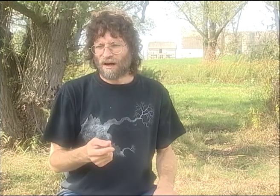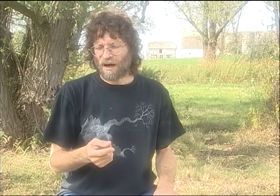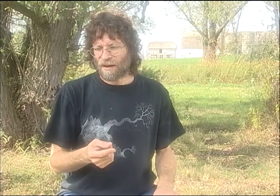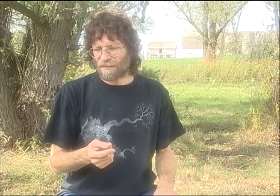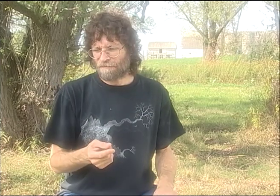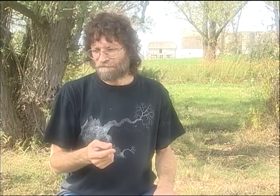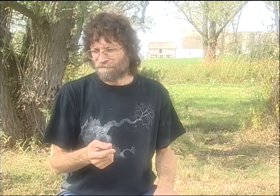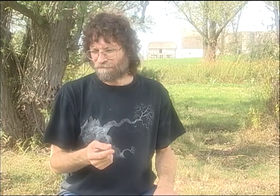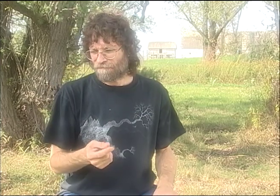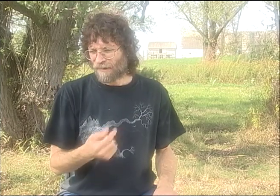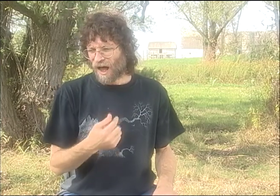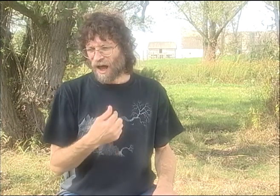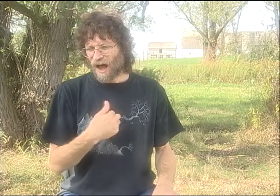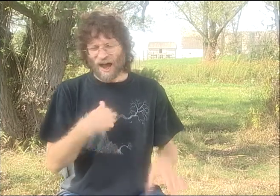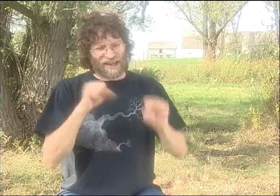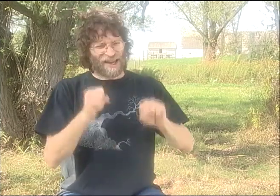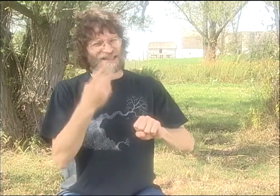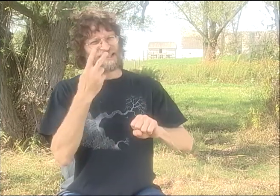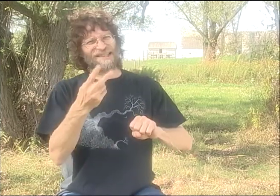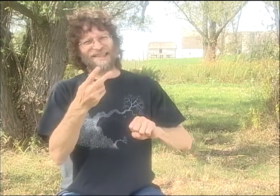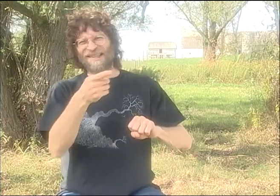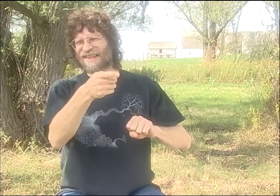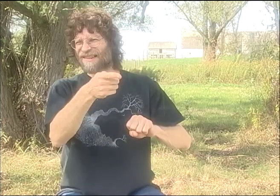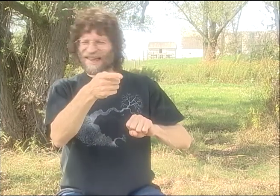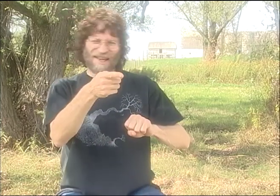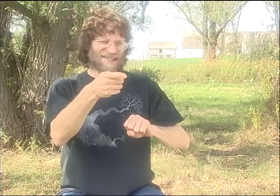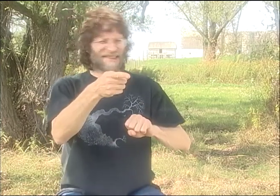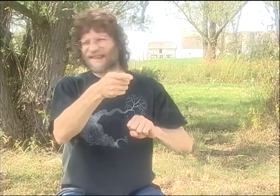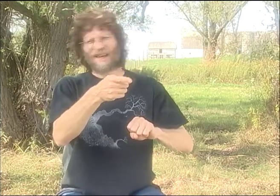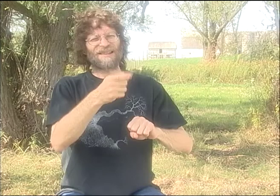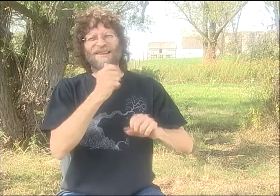OR WHAT IF YOU DO A LITTLE MORE OF THIS OR THAT?"